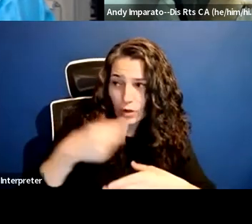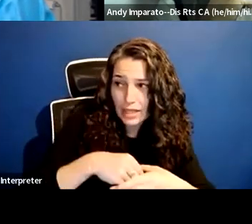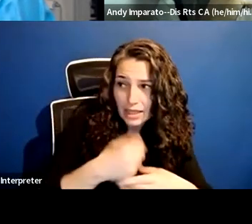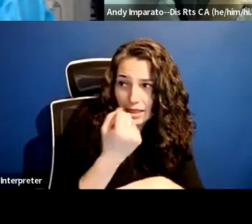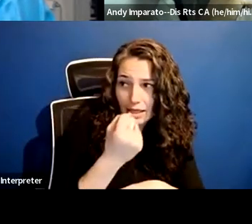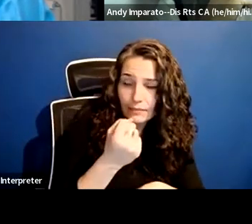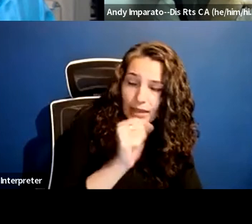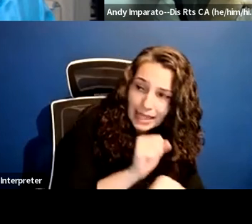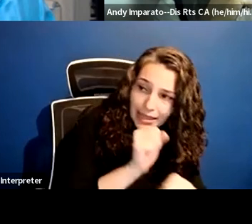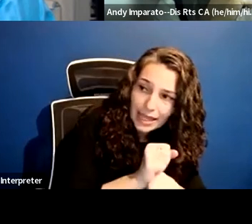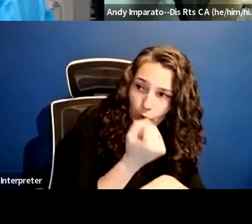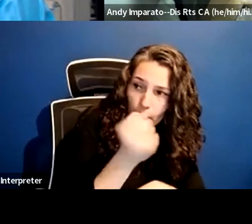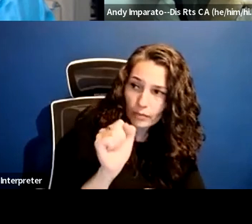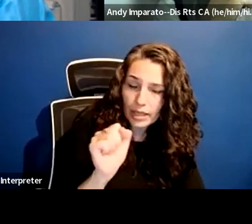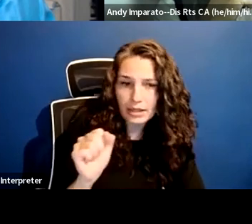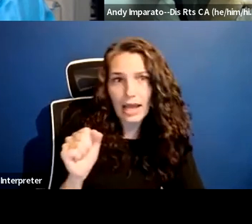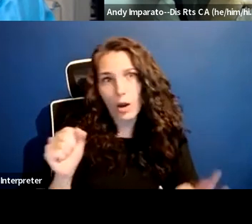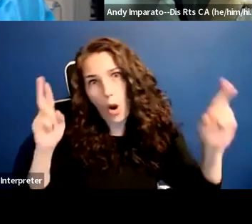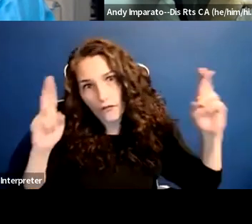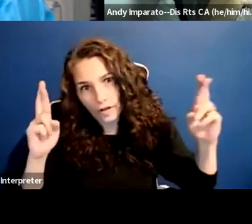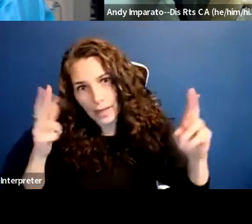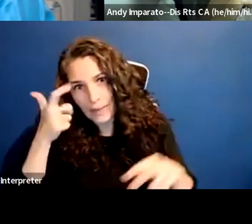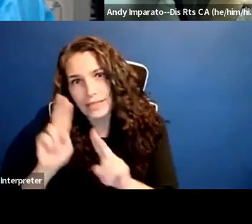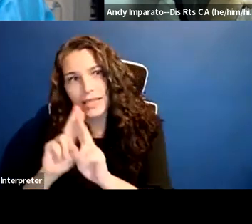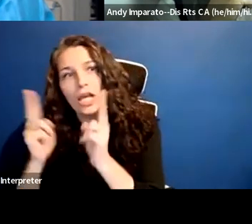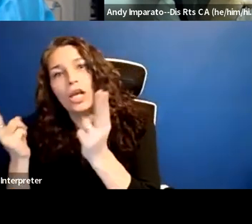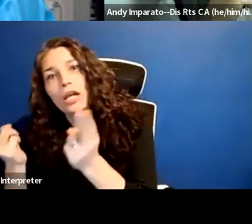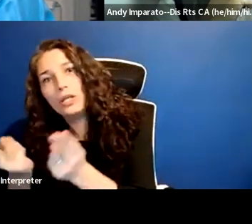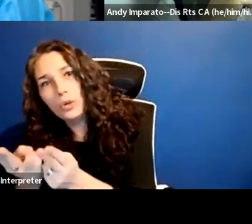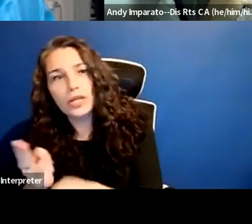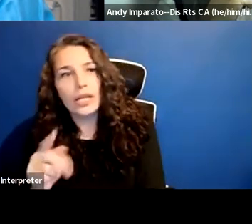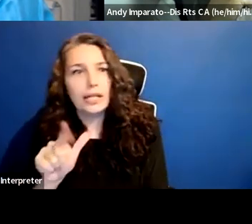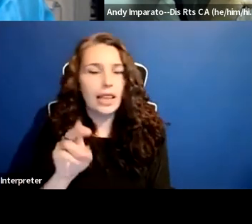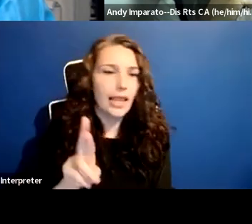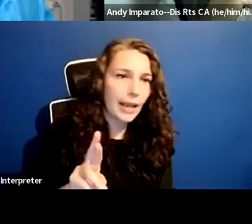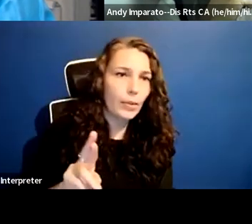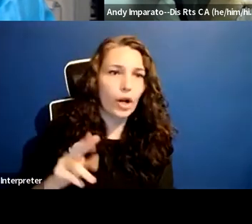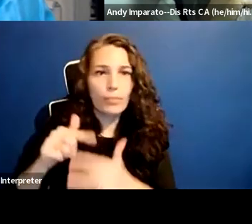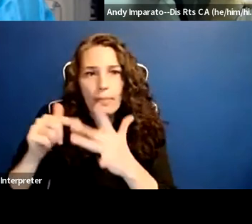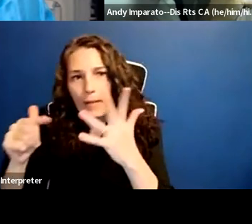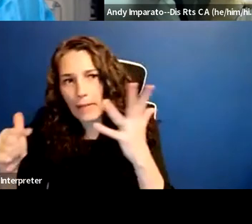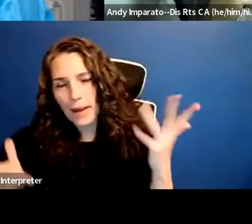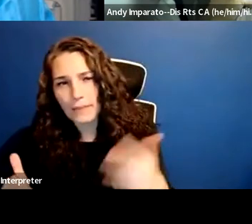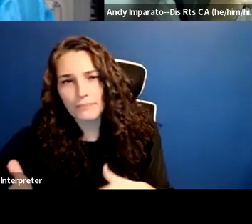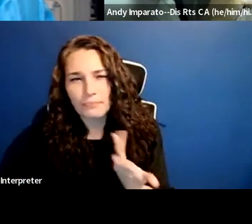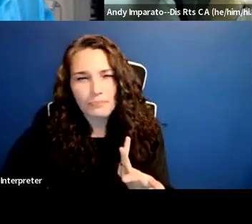and people out there who maybe it just hadn't crossed their minds before. Maybe disability hadn't been very high up on their radar screen,